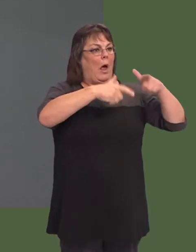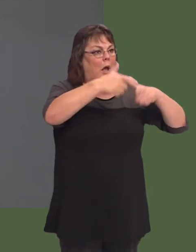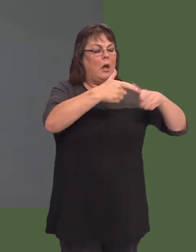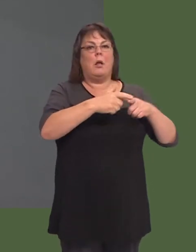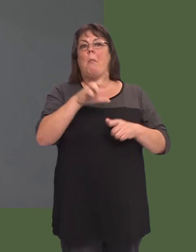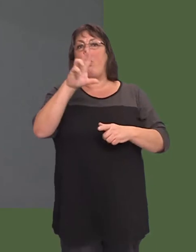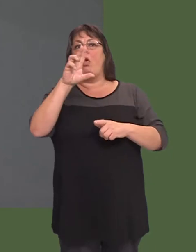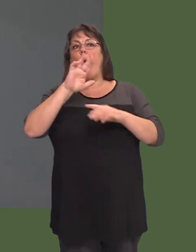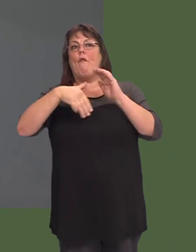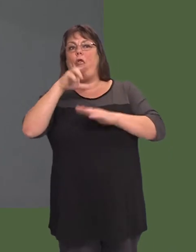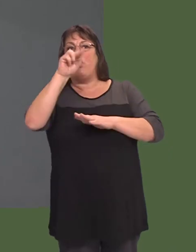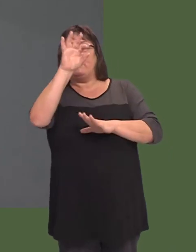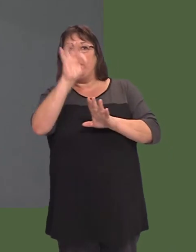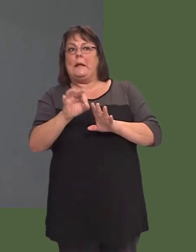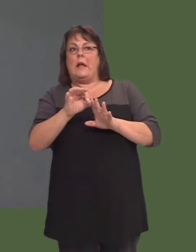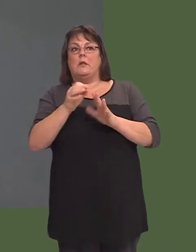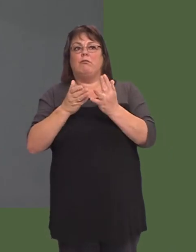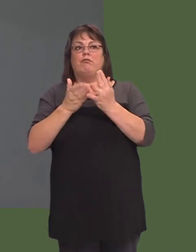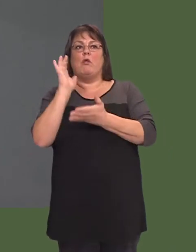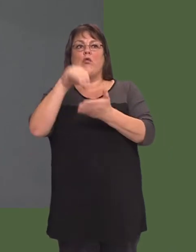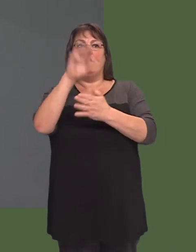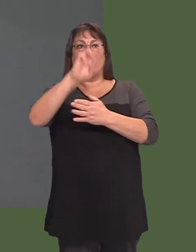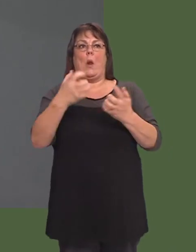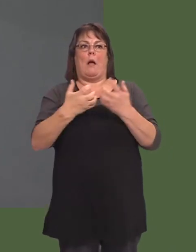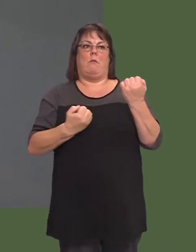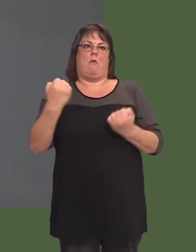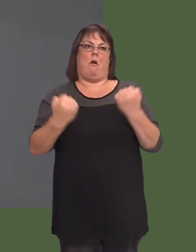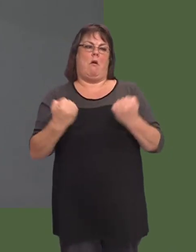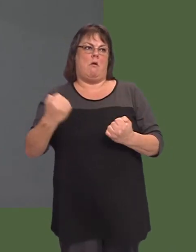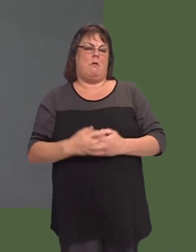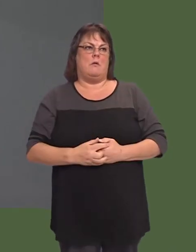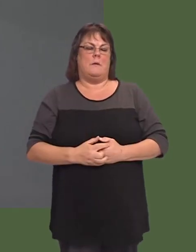bike, but 30 per cent, or more, go by car.